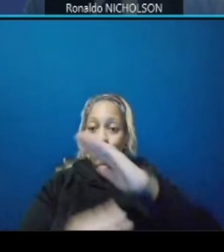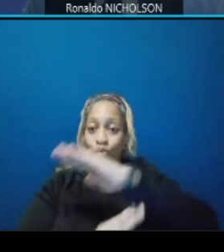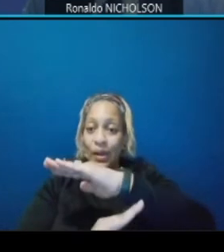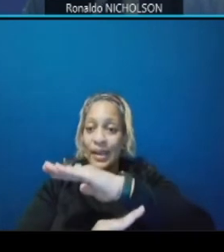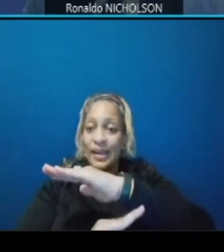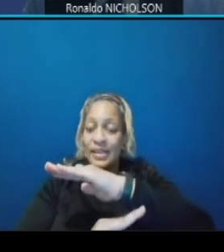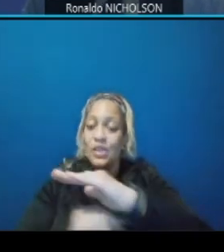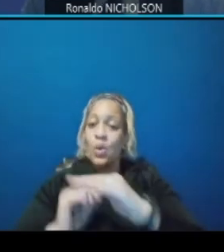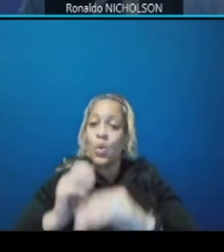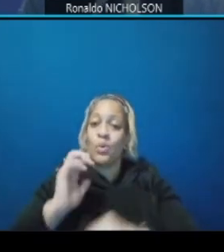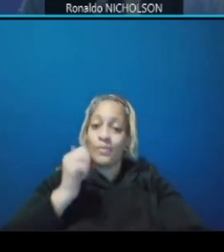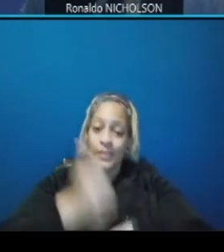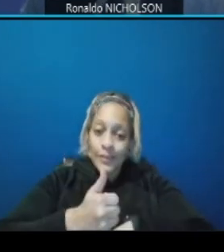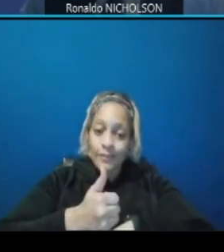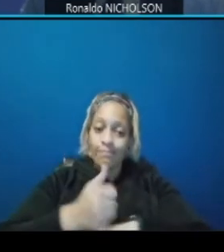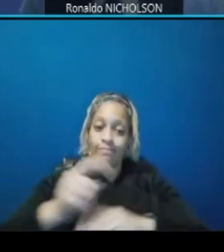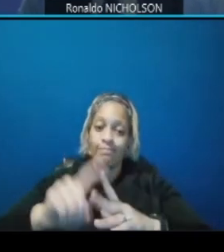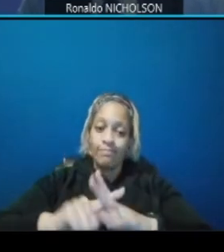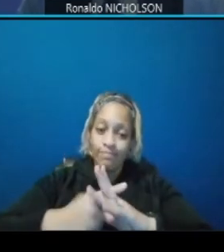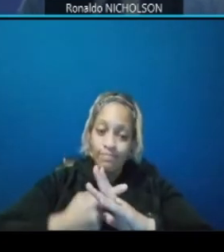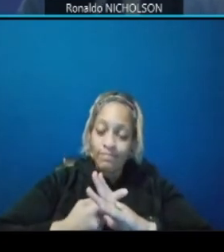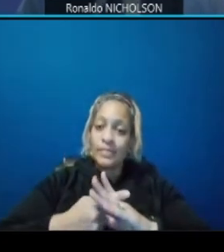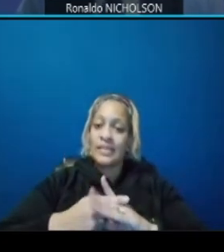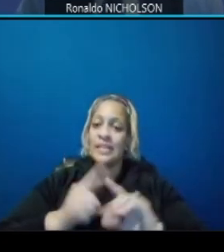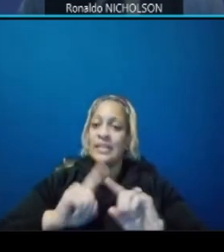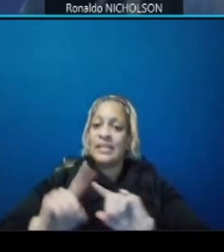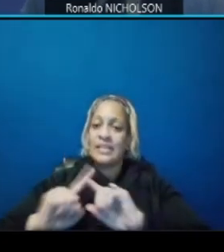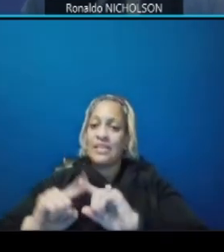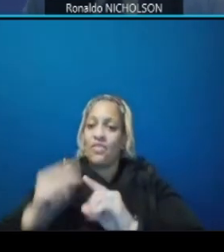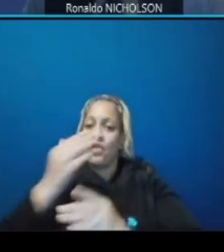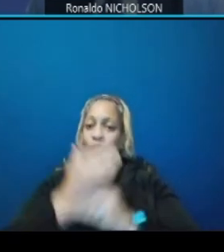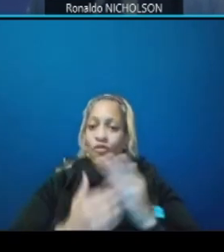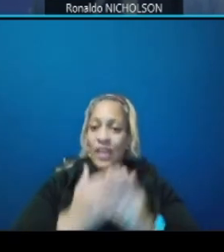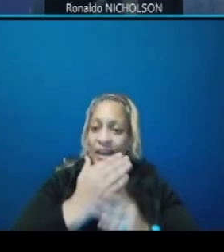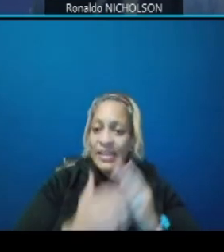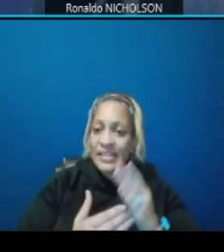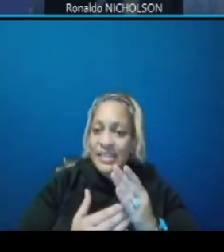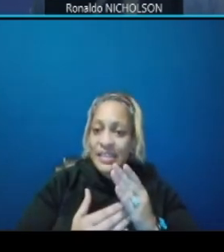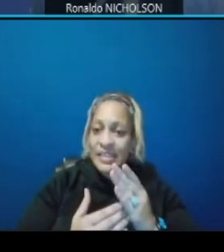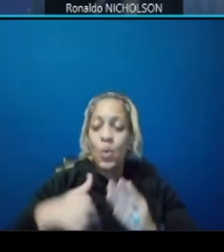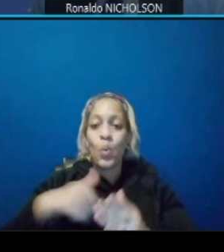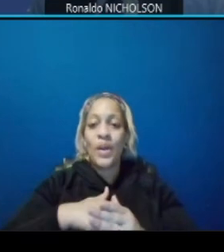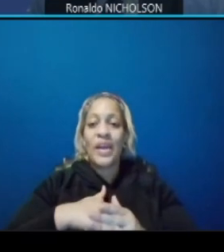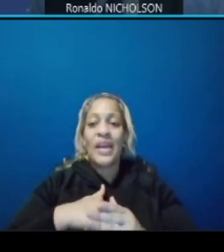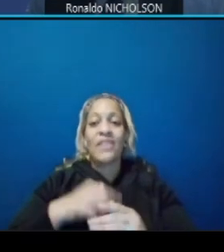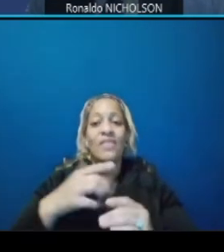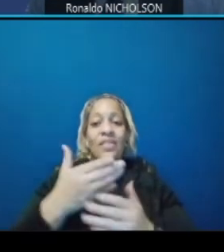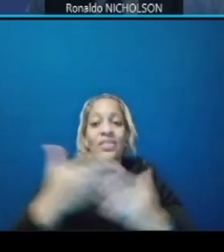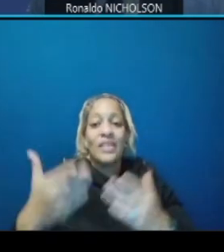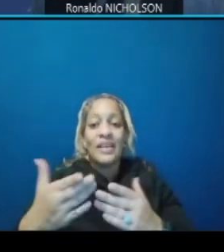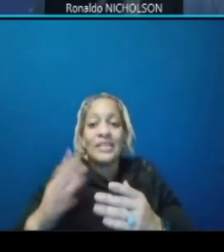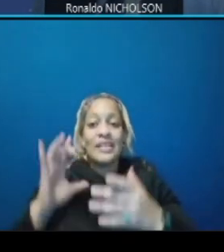we have very complex utilities attached to the bridge that will have to be maintained we have